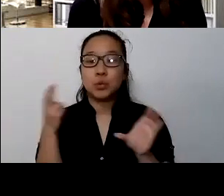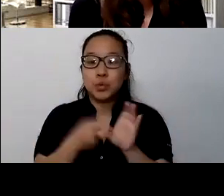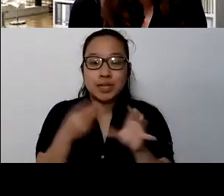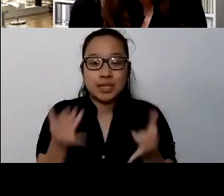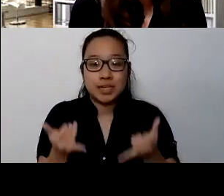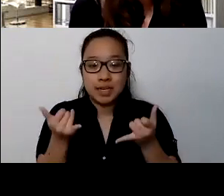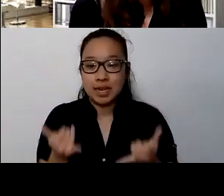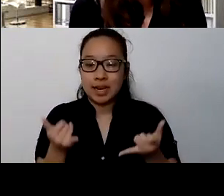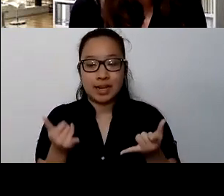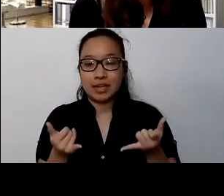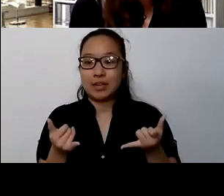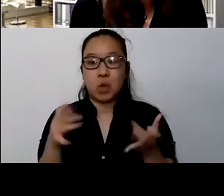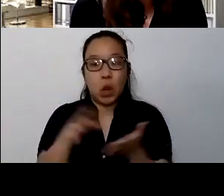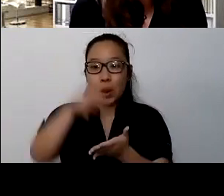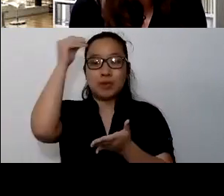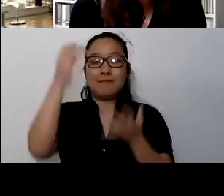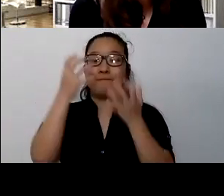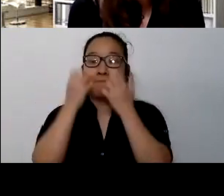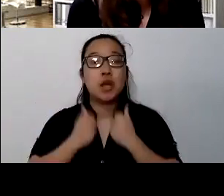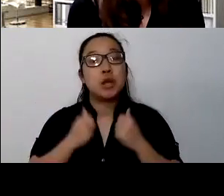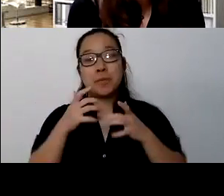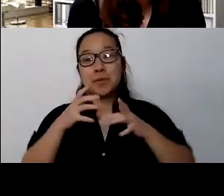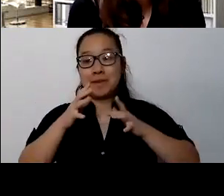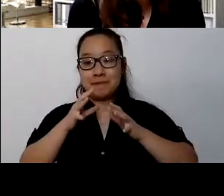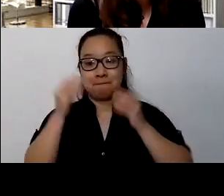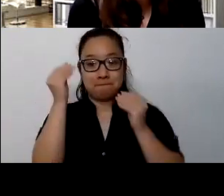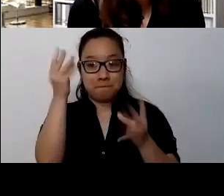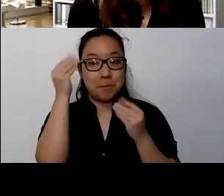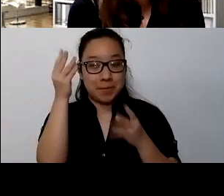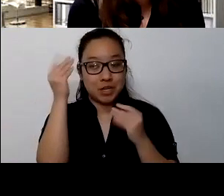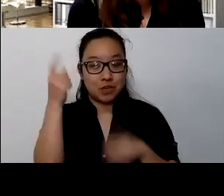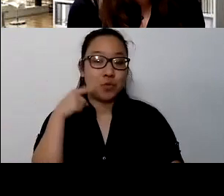for you and your families. And to learn more about upcoming issues that matter,